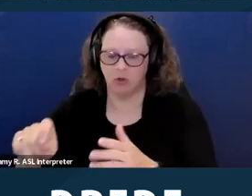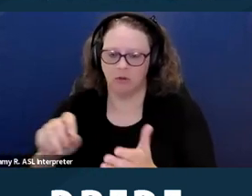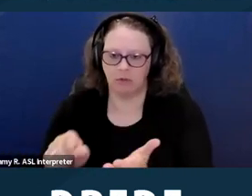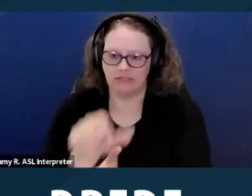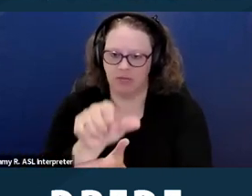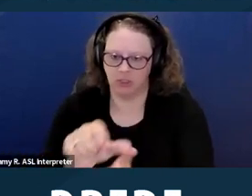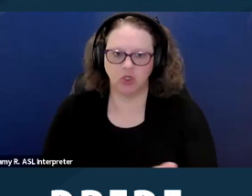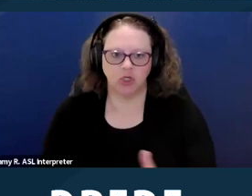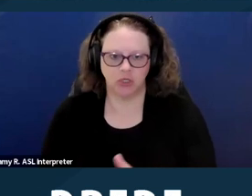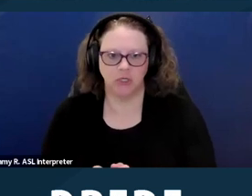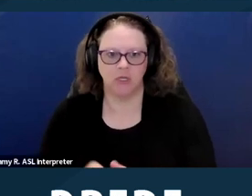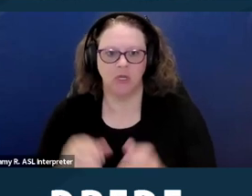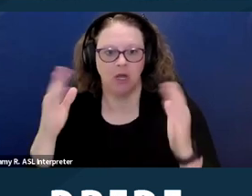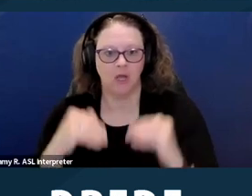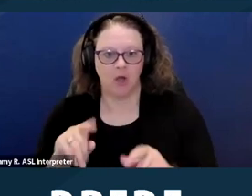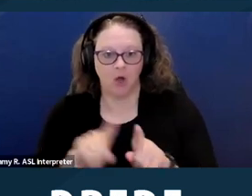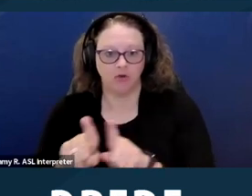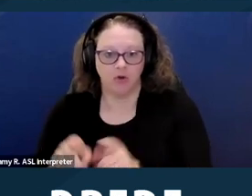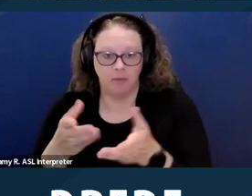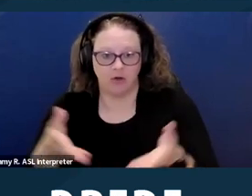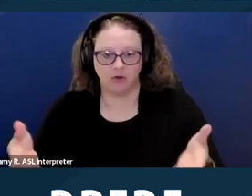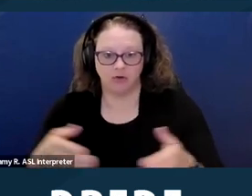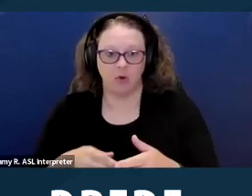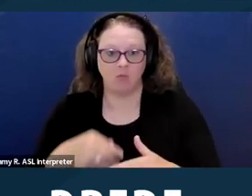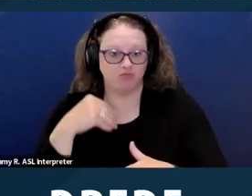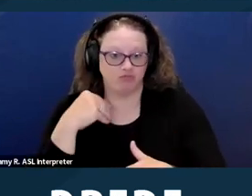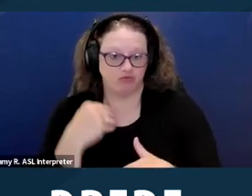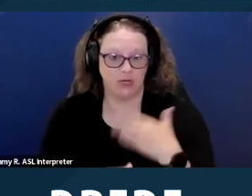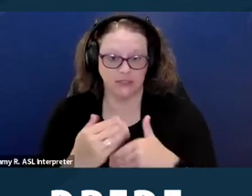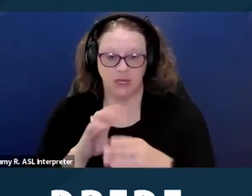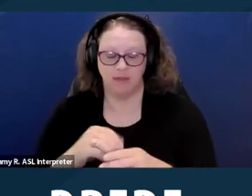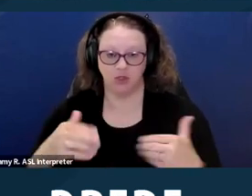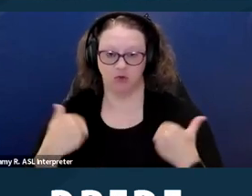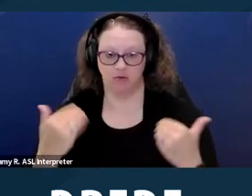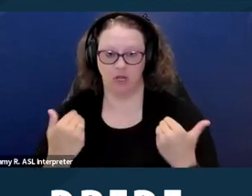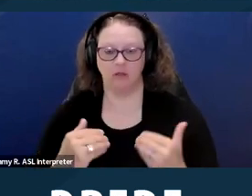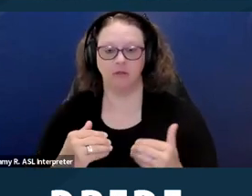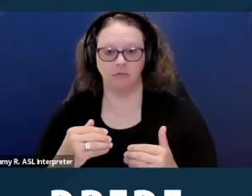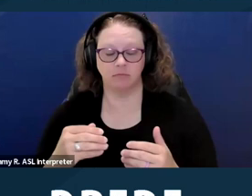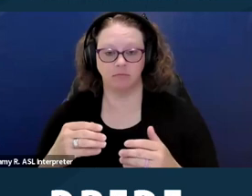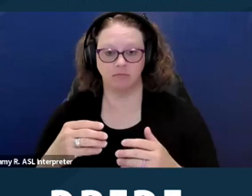Unless offered as mitigating information, information to show that the person does not pose a current risk